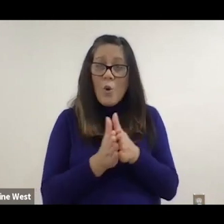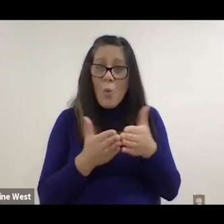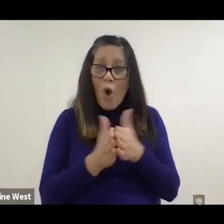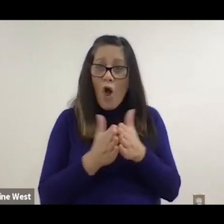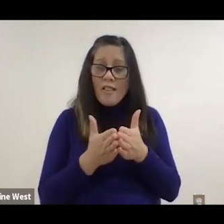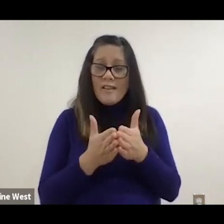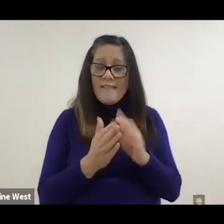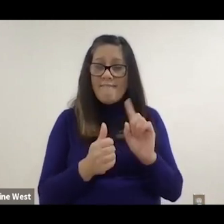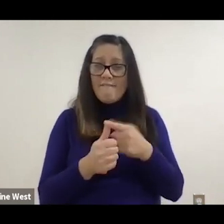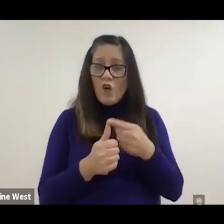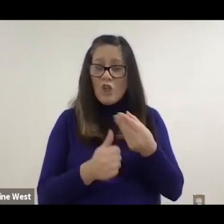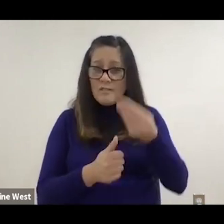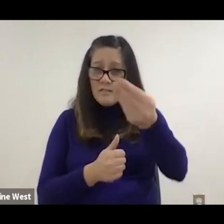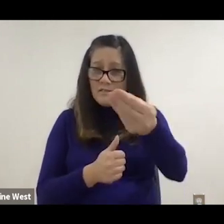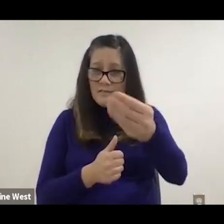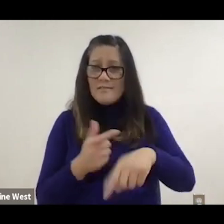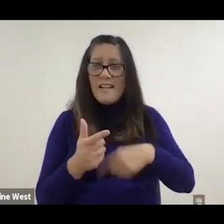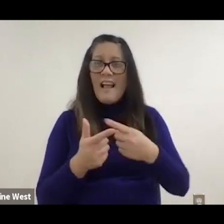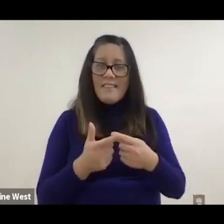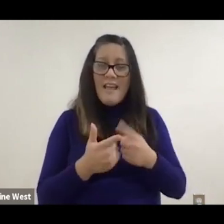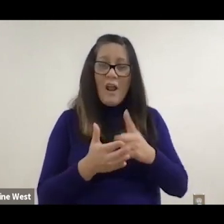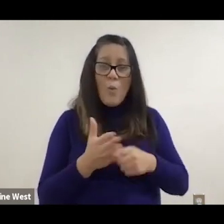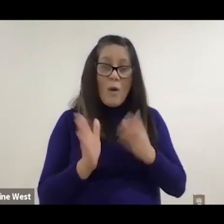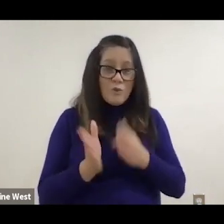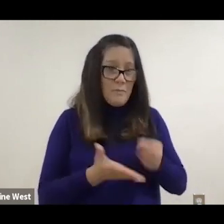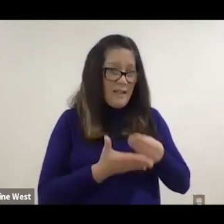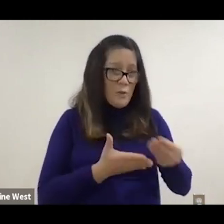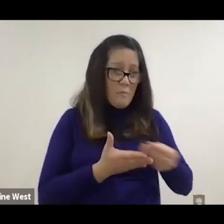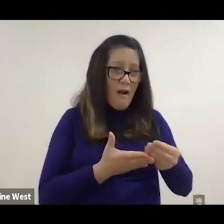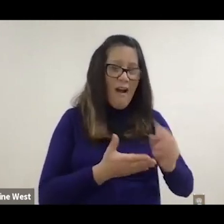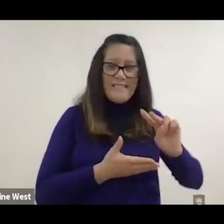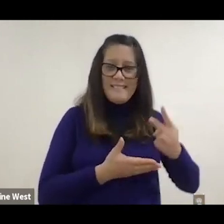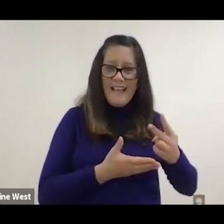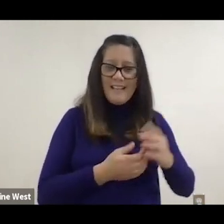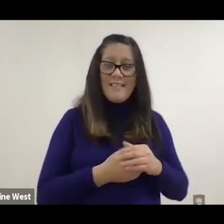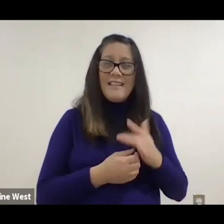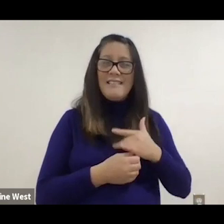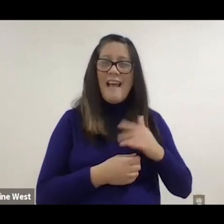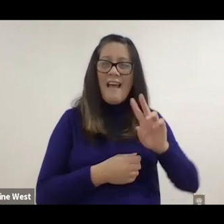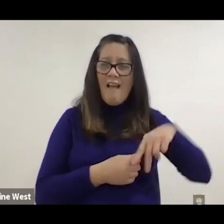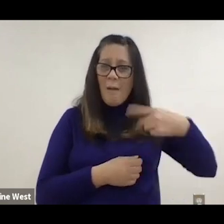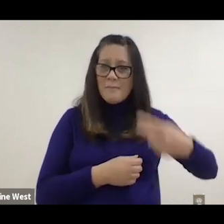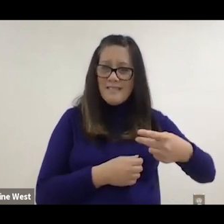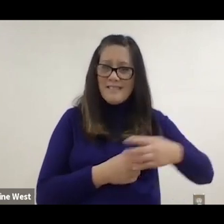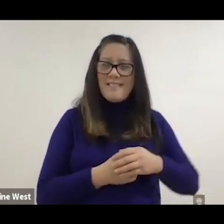Her wallet 1st and then the items. Now, normally you'd give the items